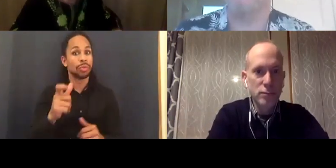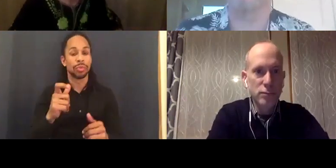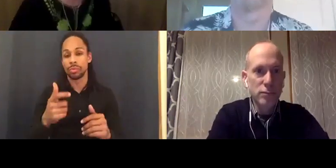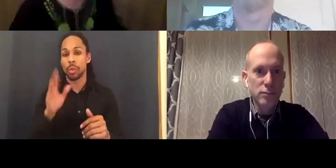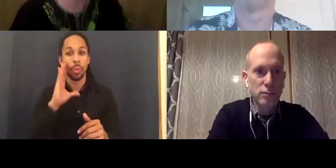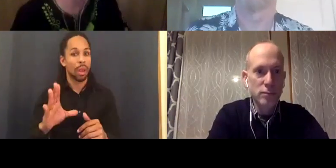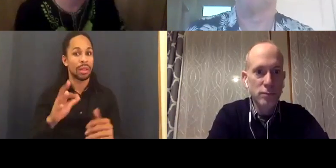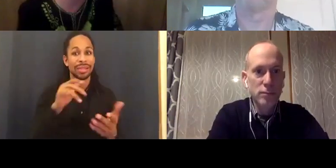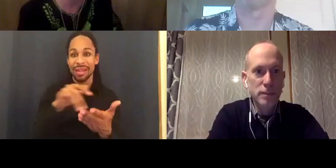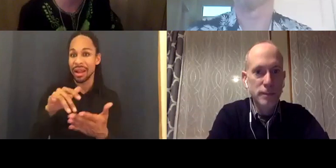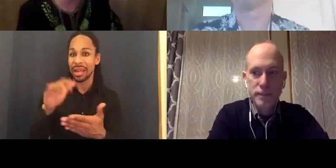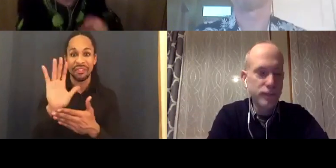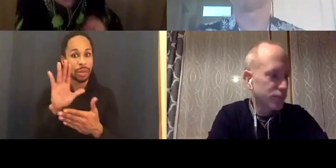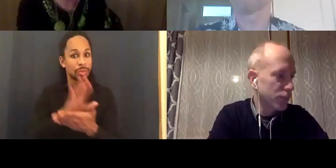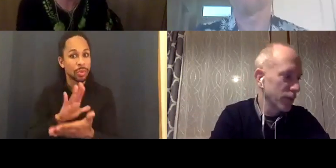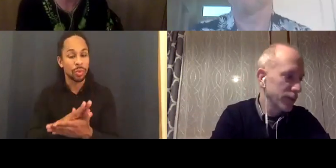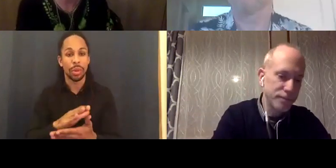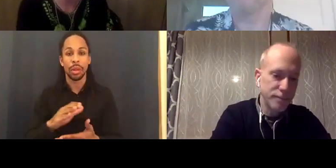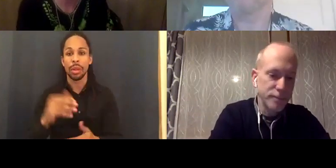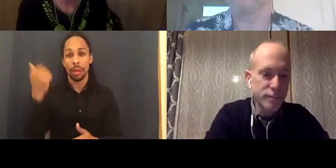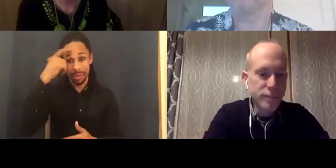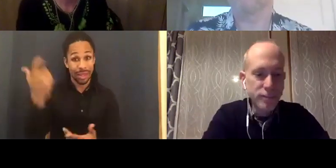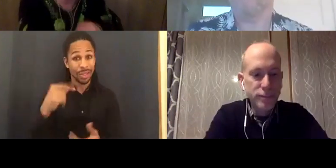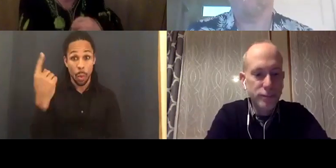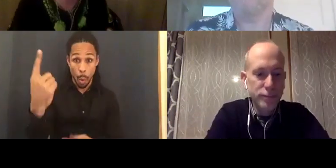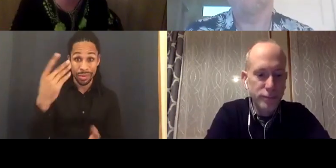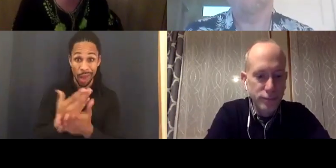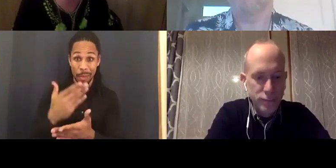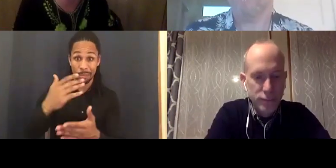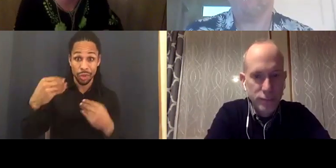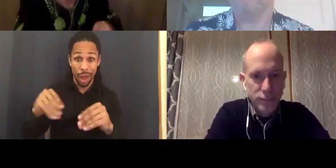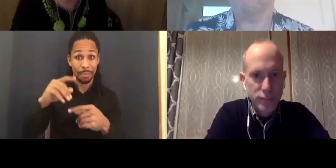It's a one stop shop. Tells you everything you need to